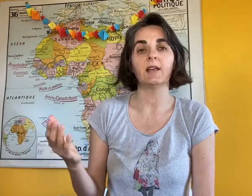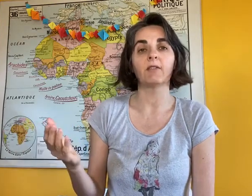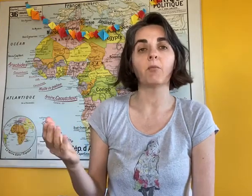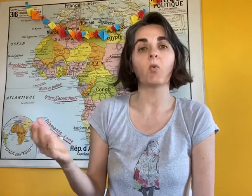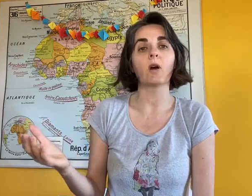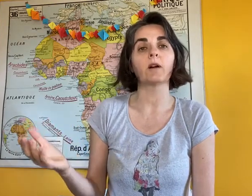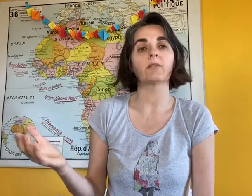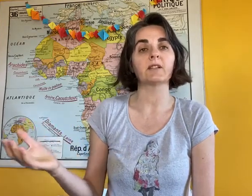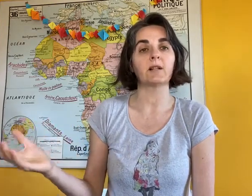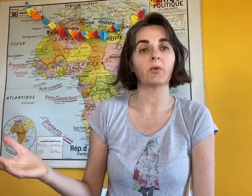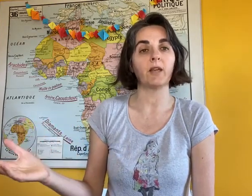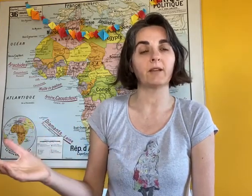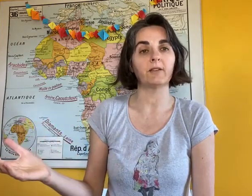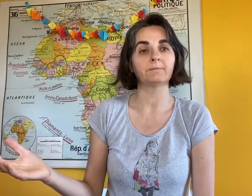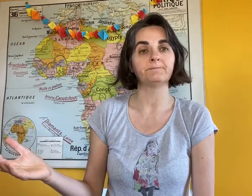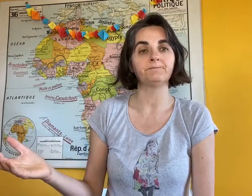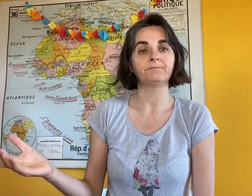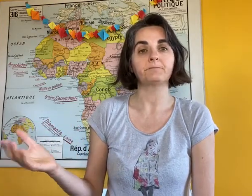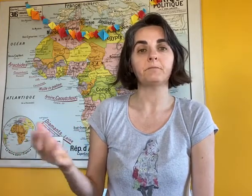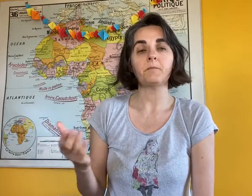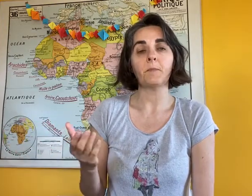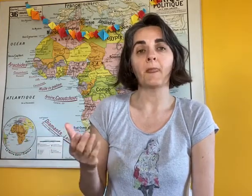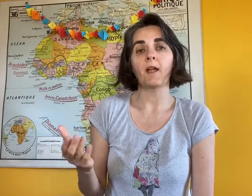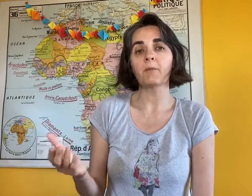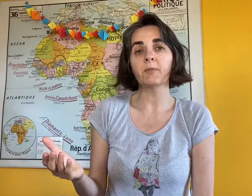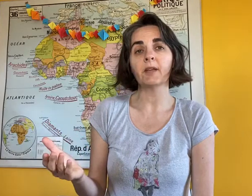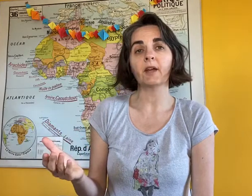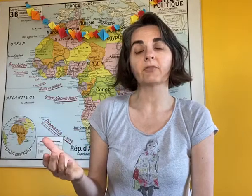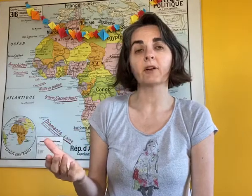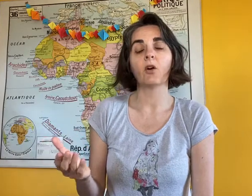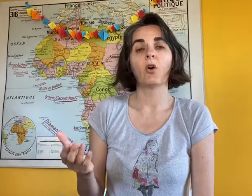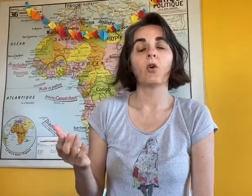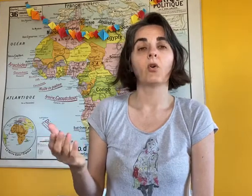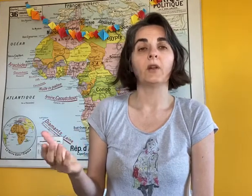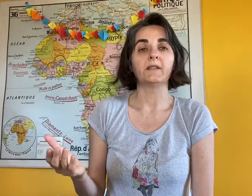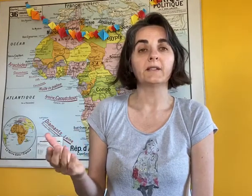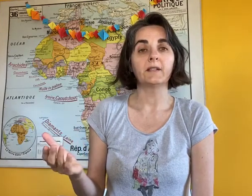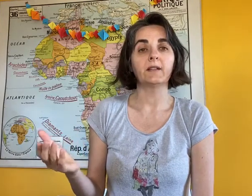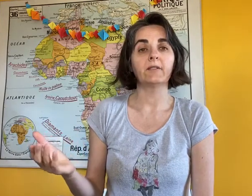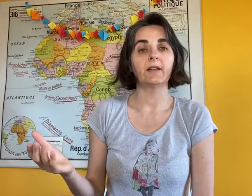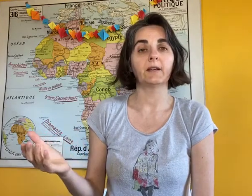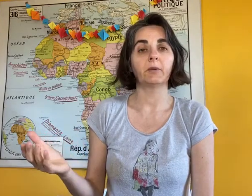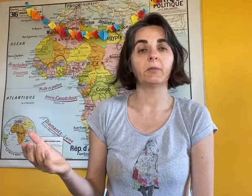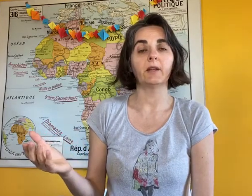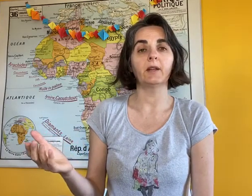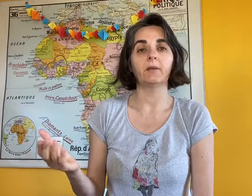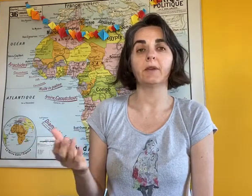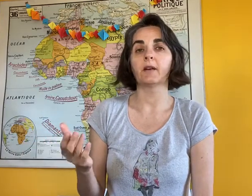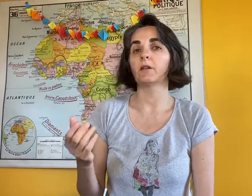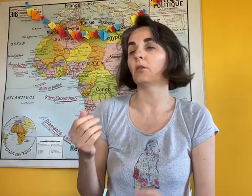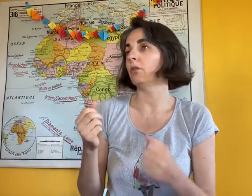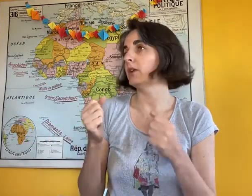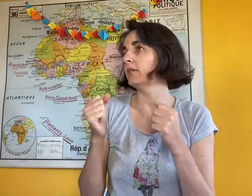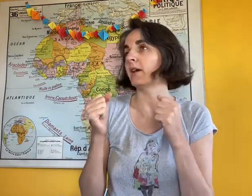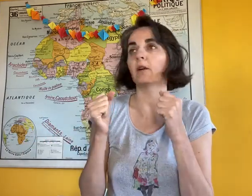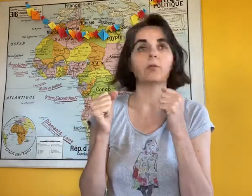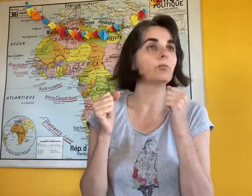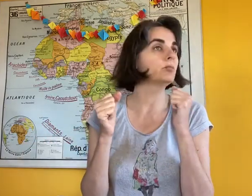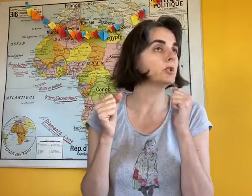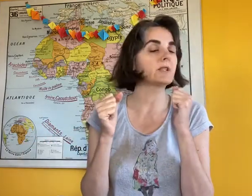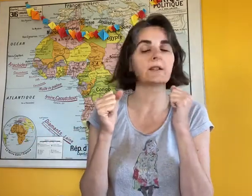it is less easy to feed him. A hungry baby shows signs of awakening. He will move his